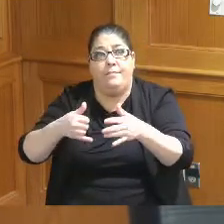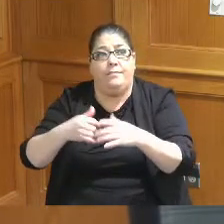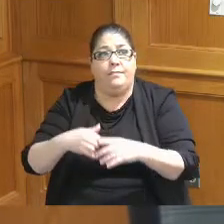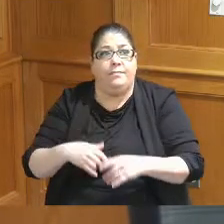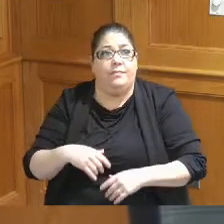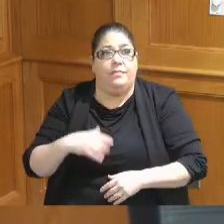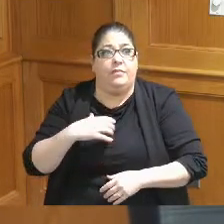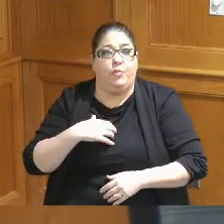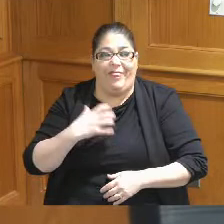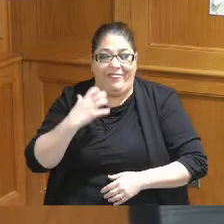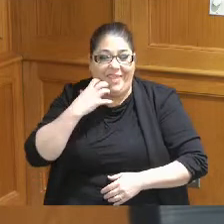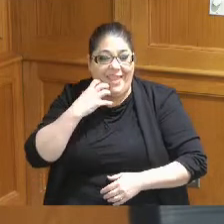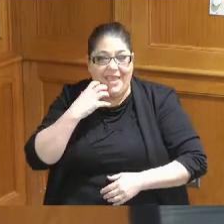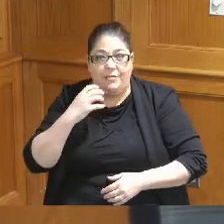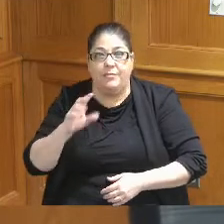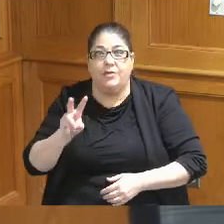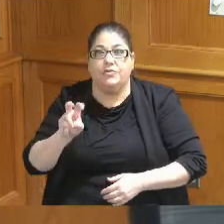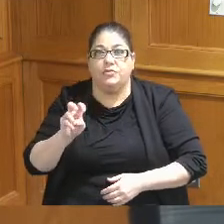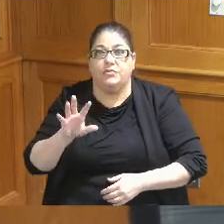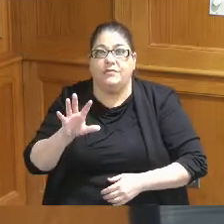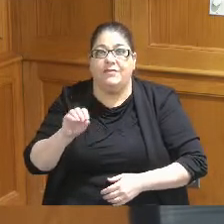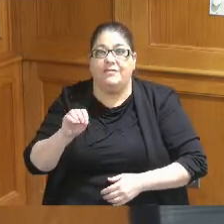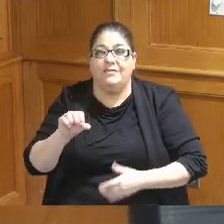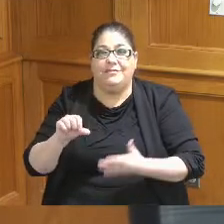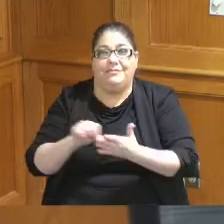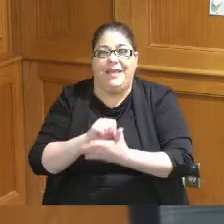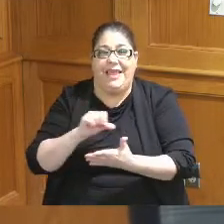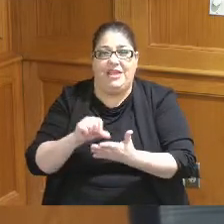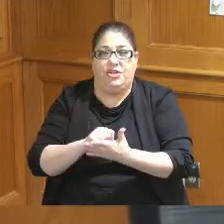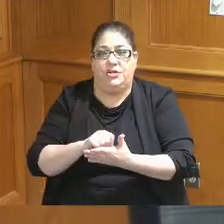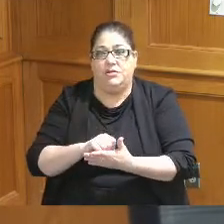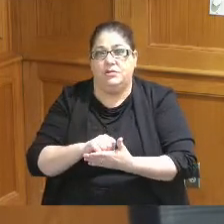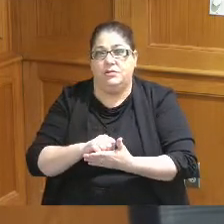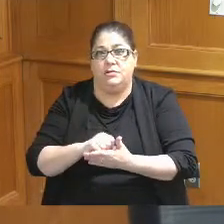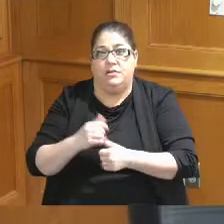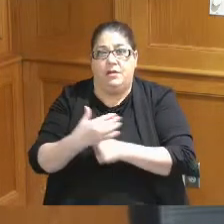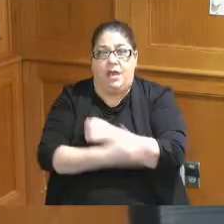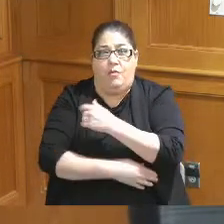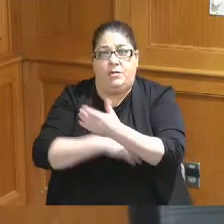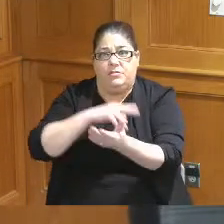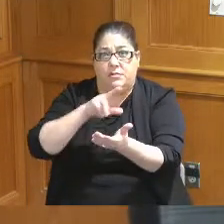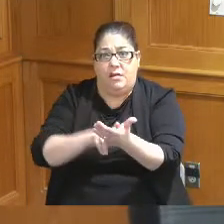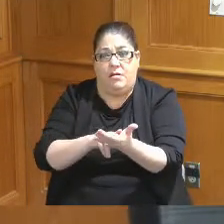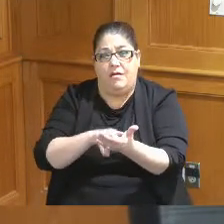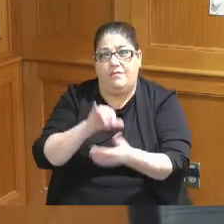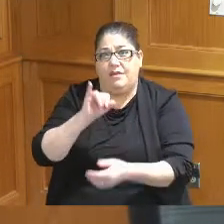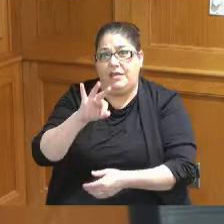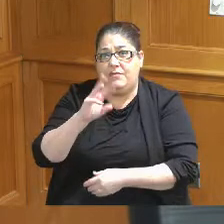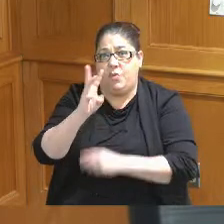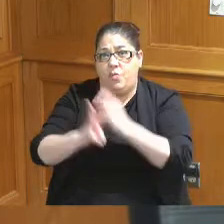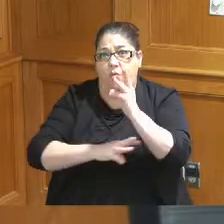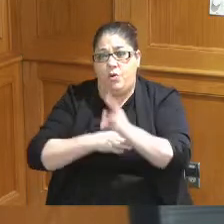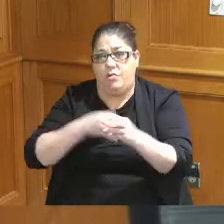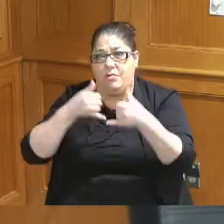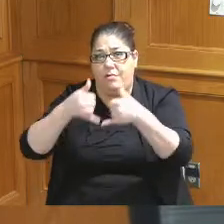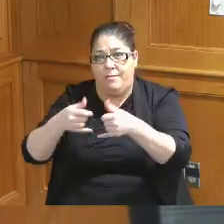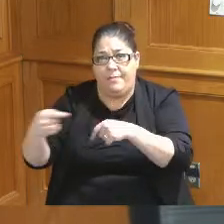is really thick 250 Pages the county signed off that if the World Cup came we agreed with